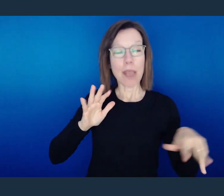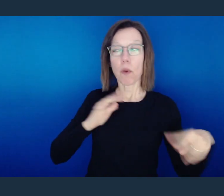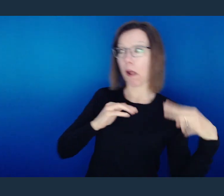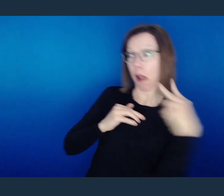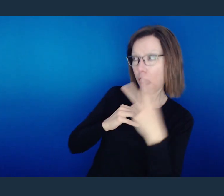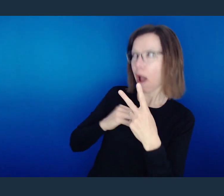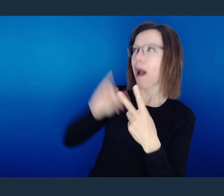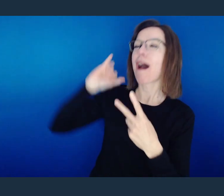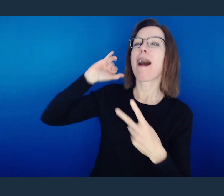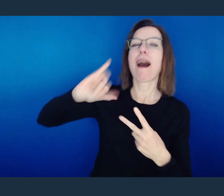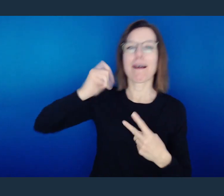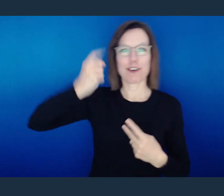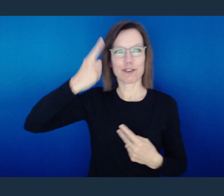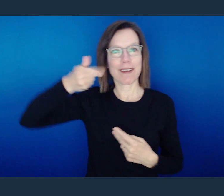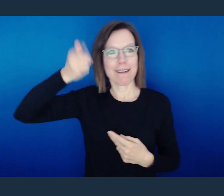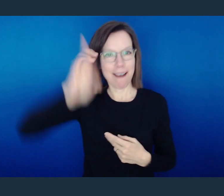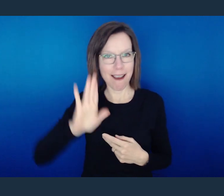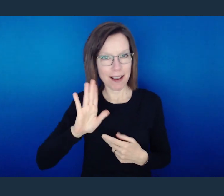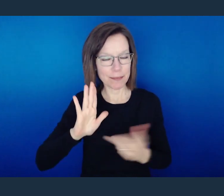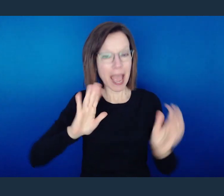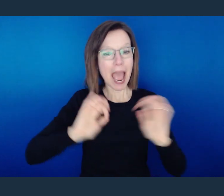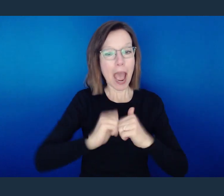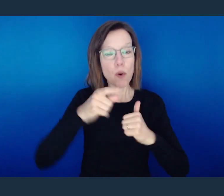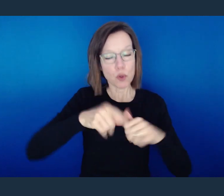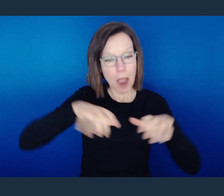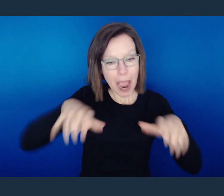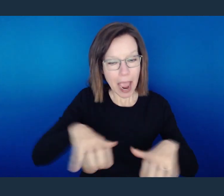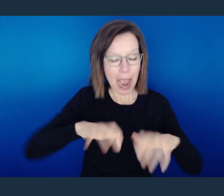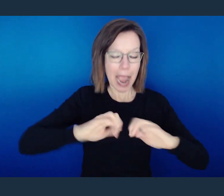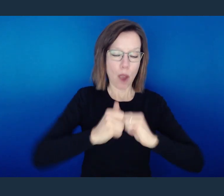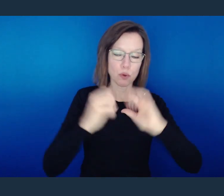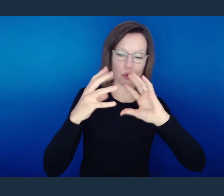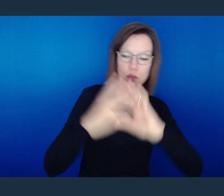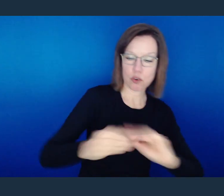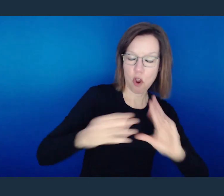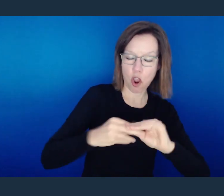And what I mean by that is, how you display God in your lives, in your words, and in your